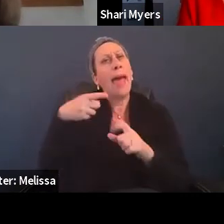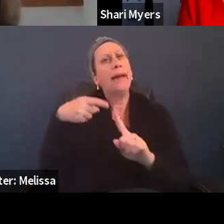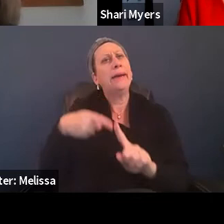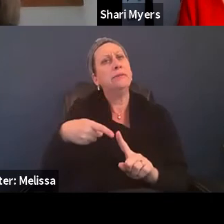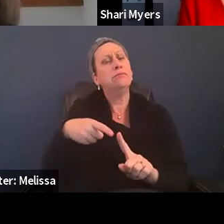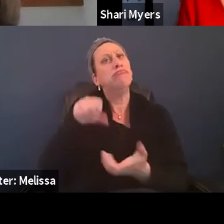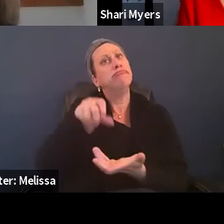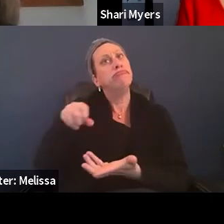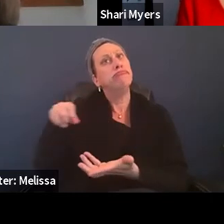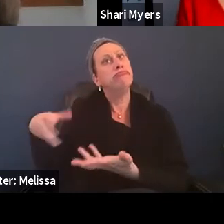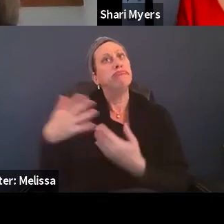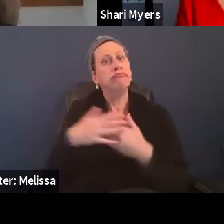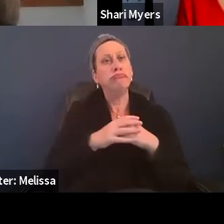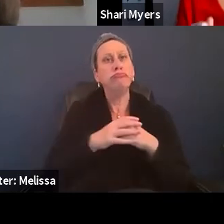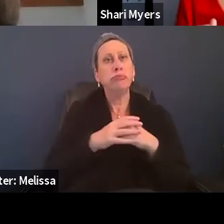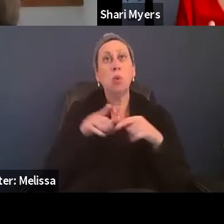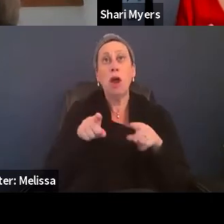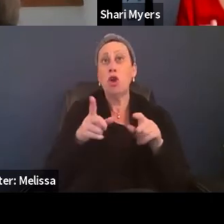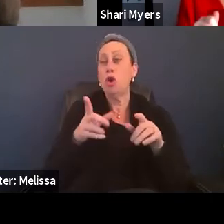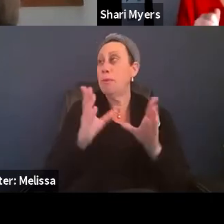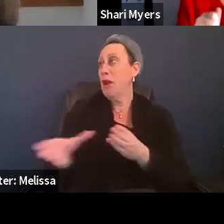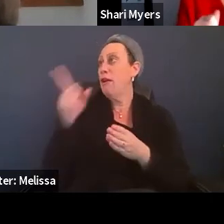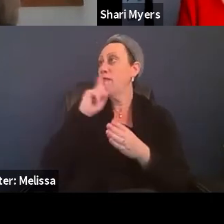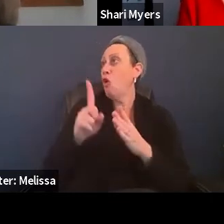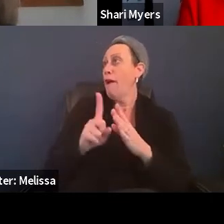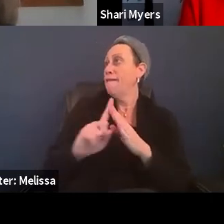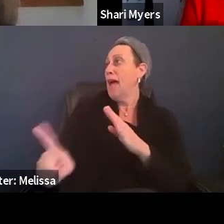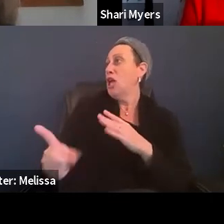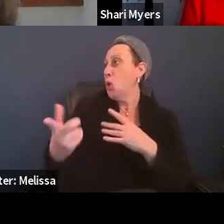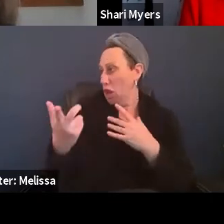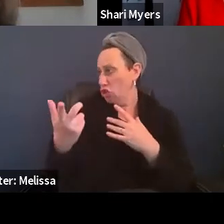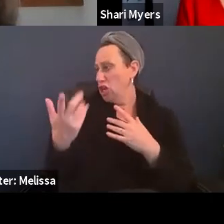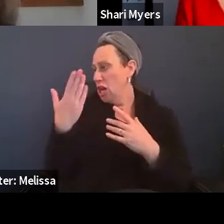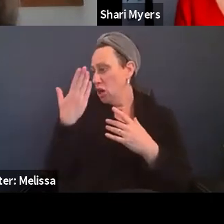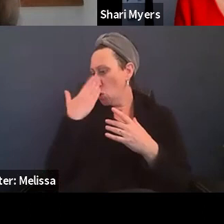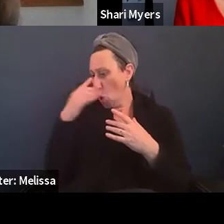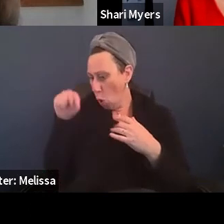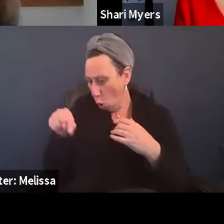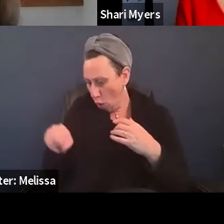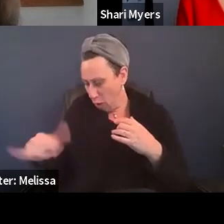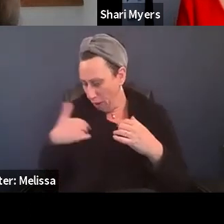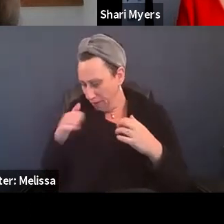as you're preparing to evacuate. One of the happiest days of my life was at a multifamily fire shelter